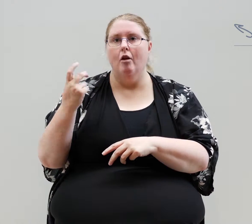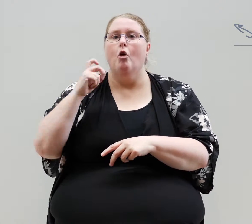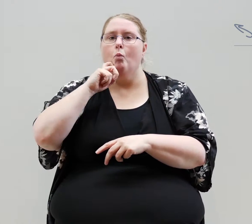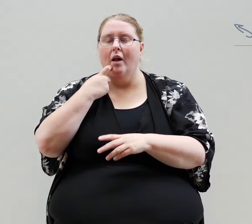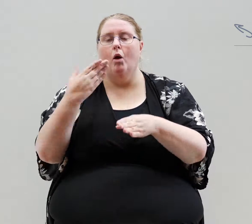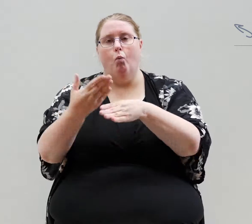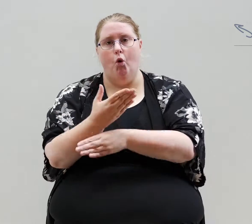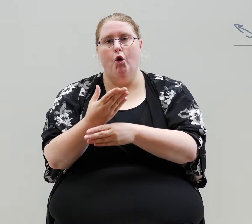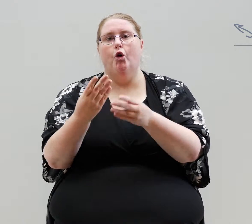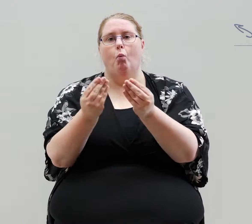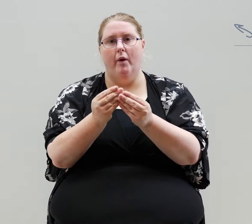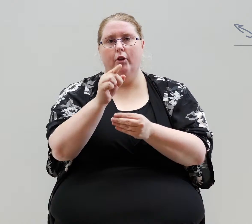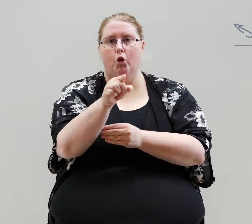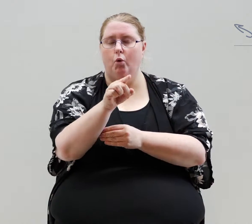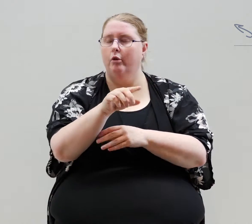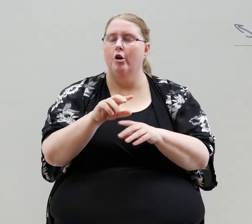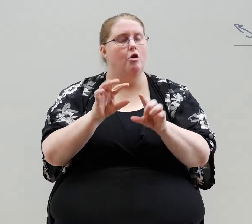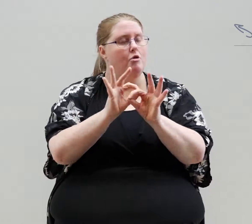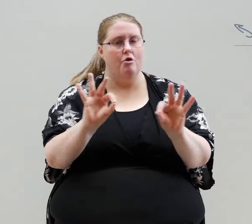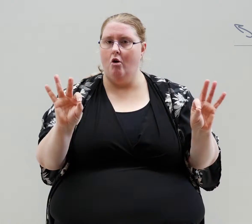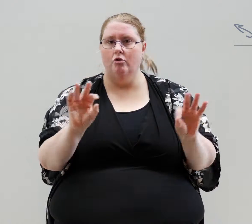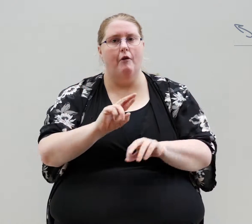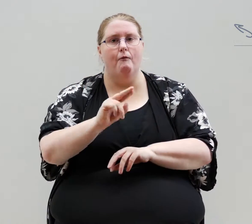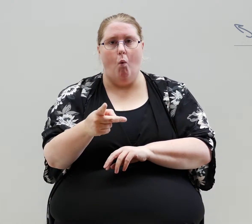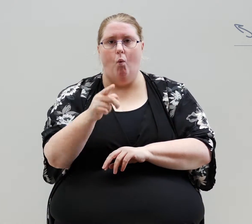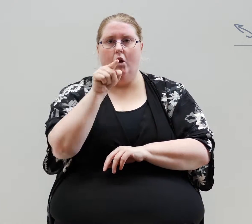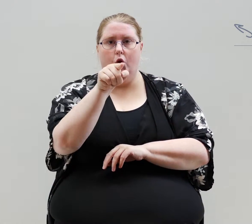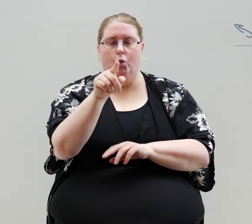'We Will Work With You. Not For You'